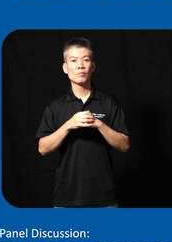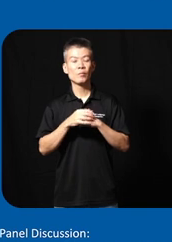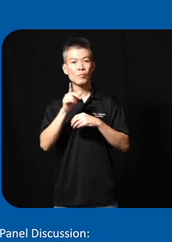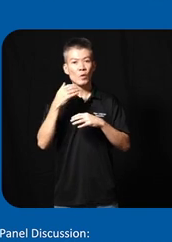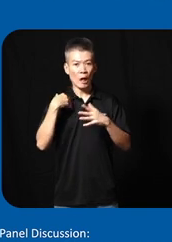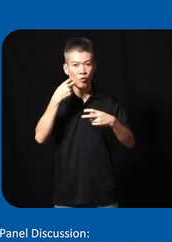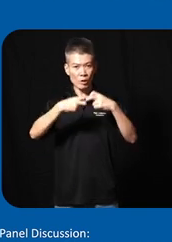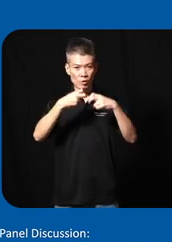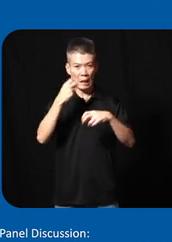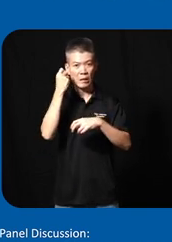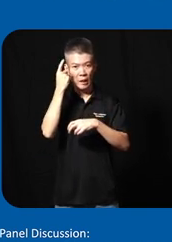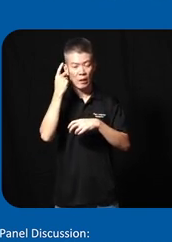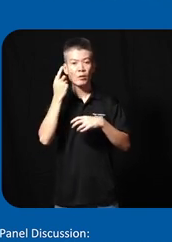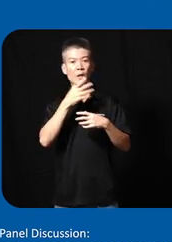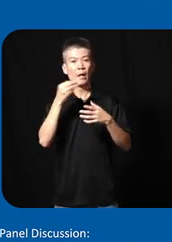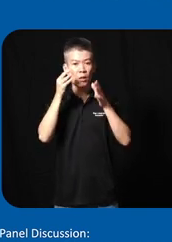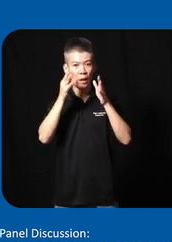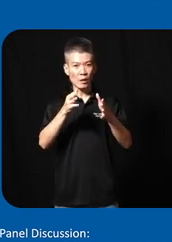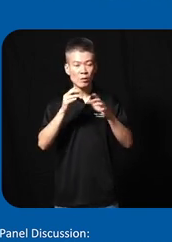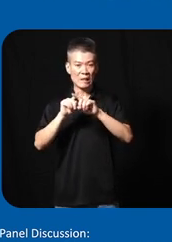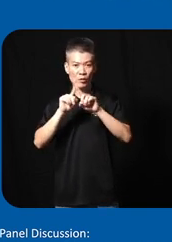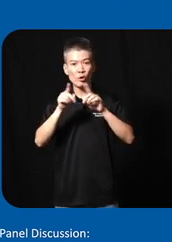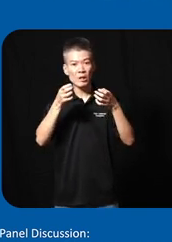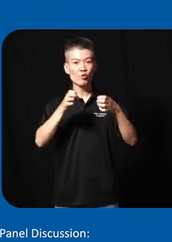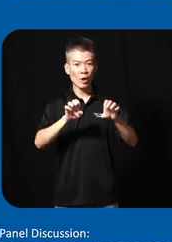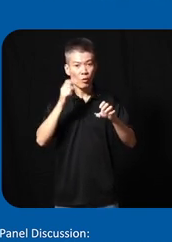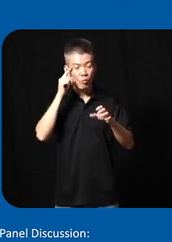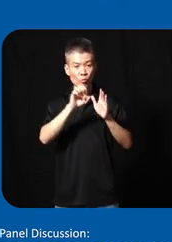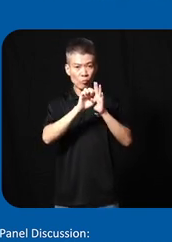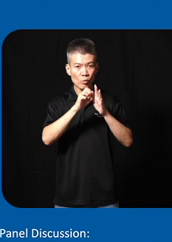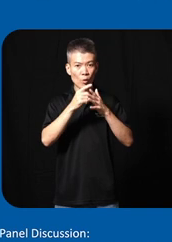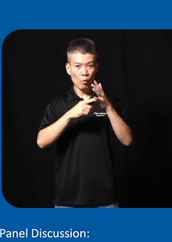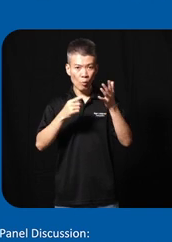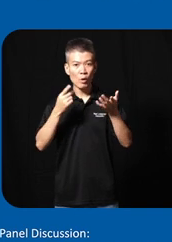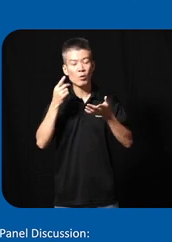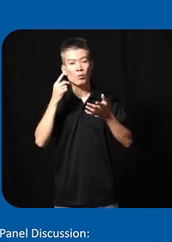have difficulty in understand and attend different events for example one exhibition digital for Life